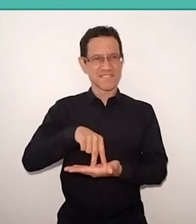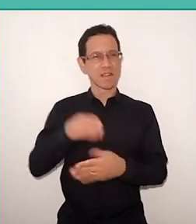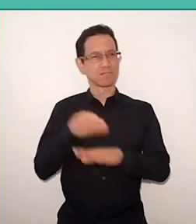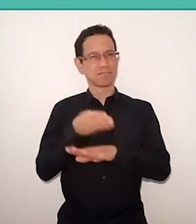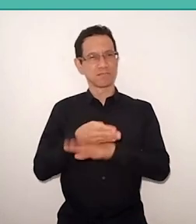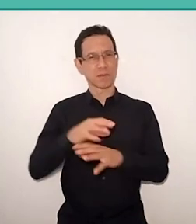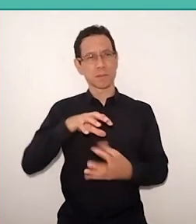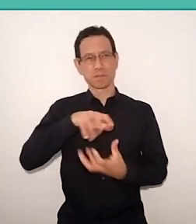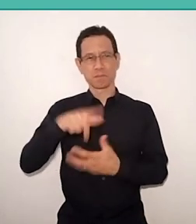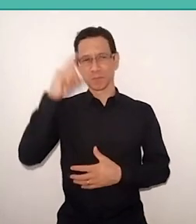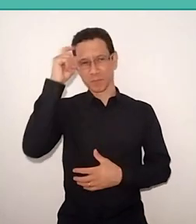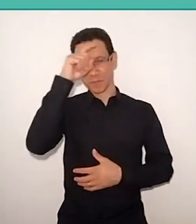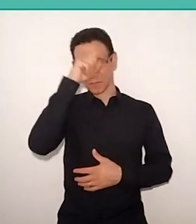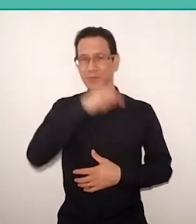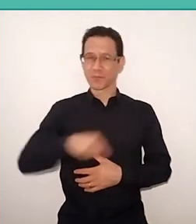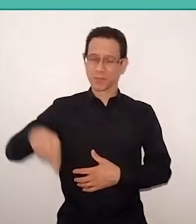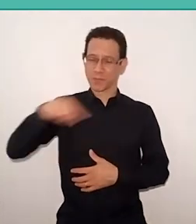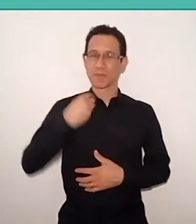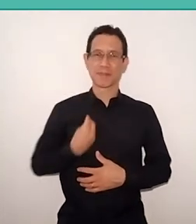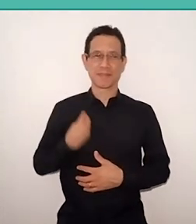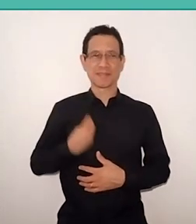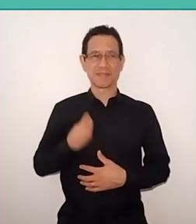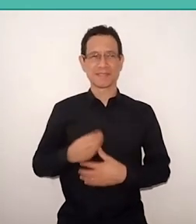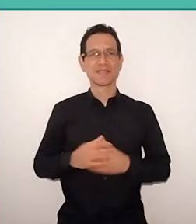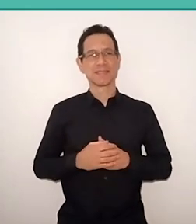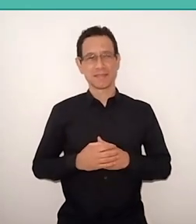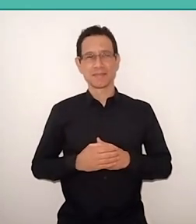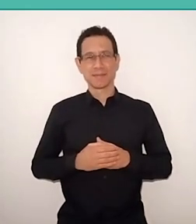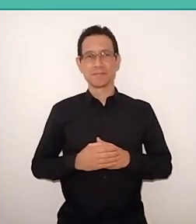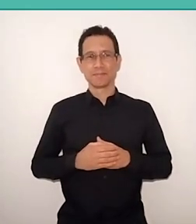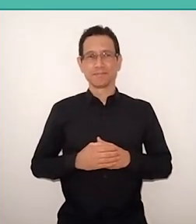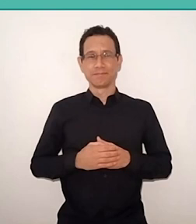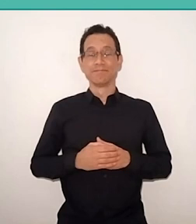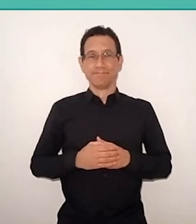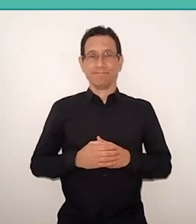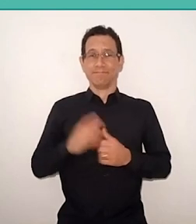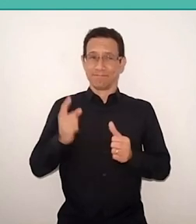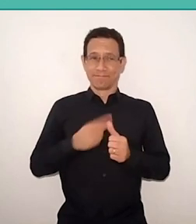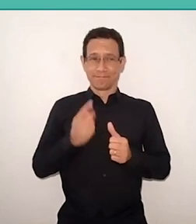And, in that sense, I wanted, before I finish my talk,